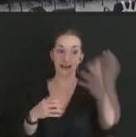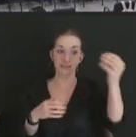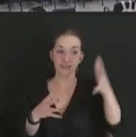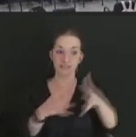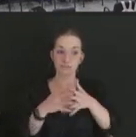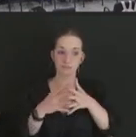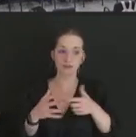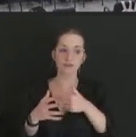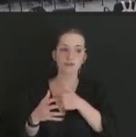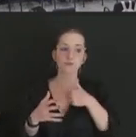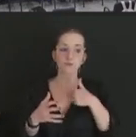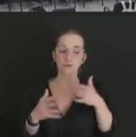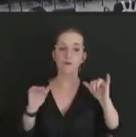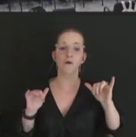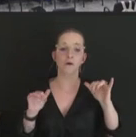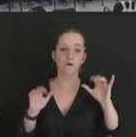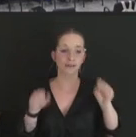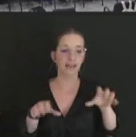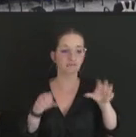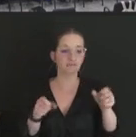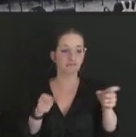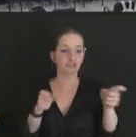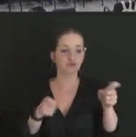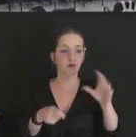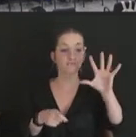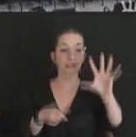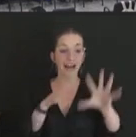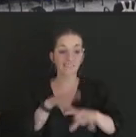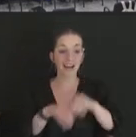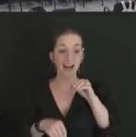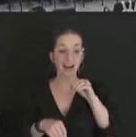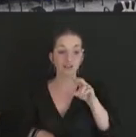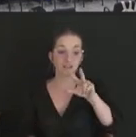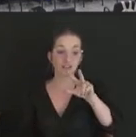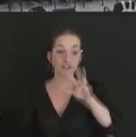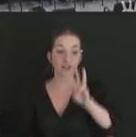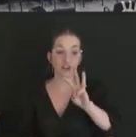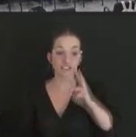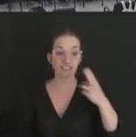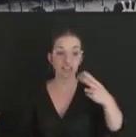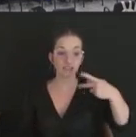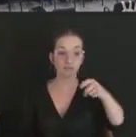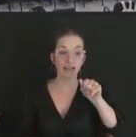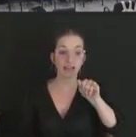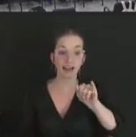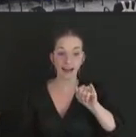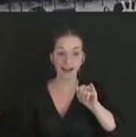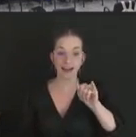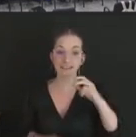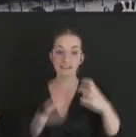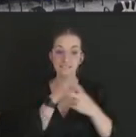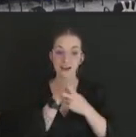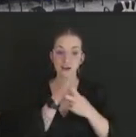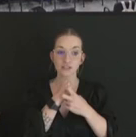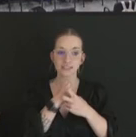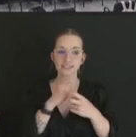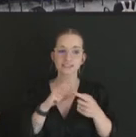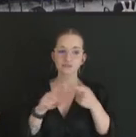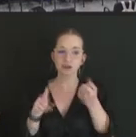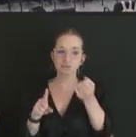HPAI epizootics from 1959 to 2015. Depopulation, however, though, is the main strategy that's used